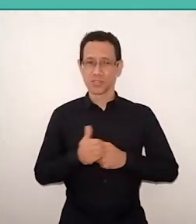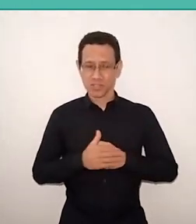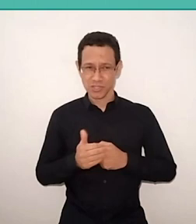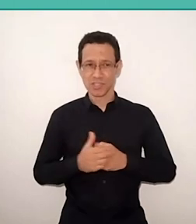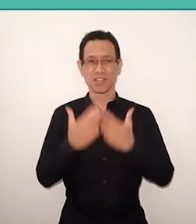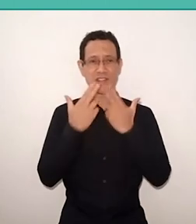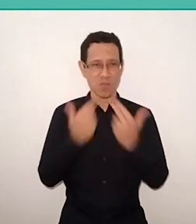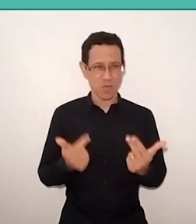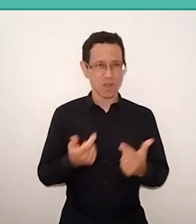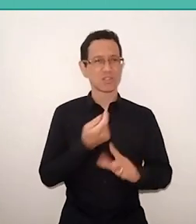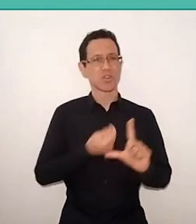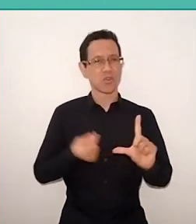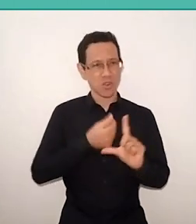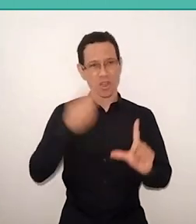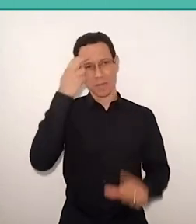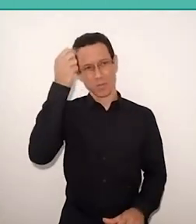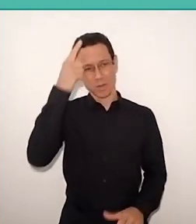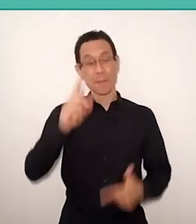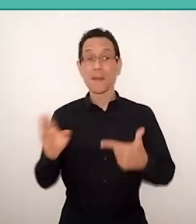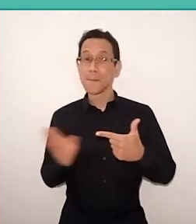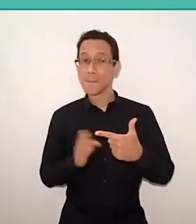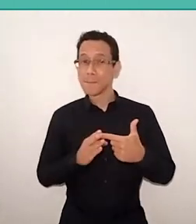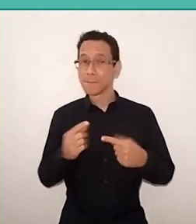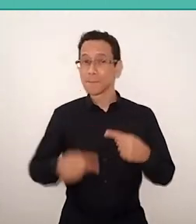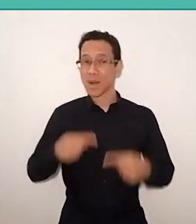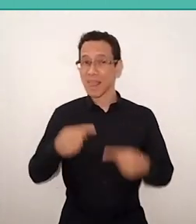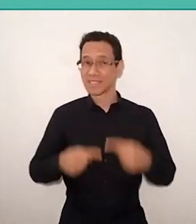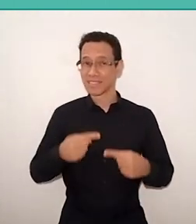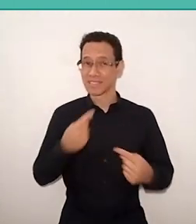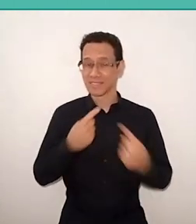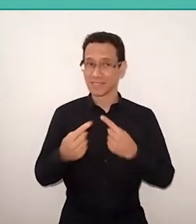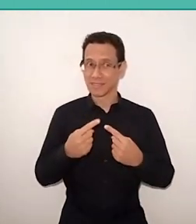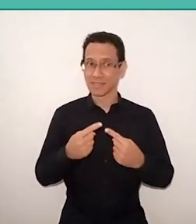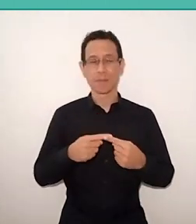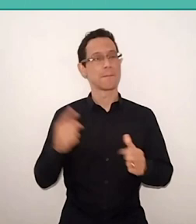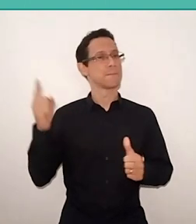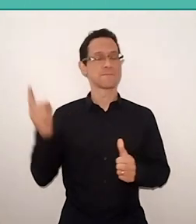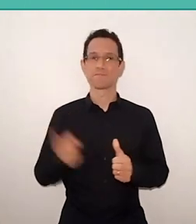But the political dimension sustains and precedes the dimension, whatever it is, specific,